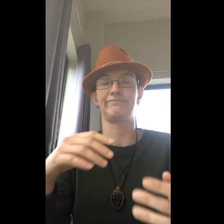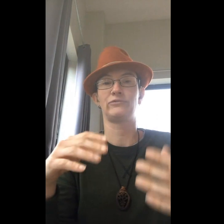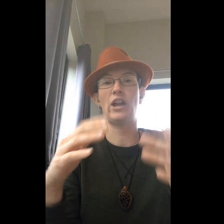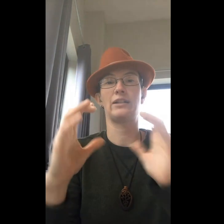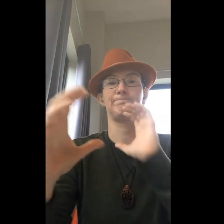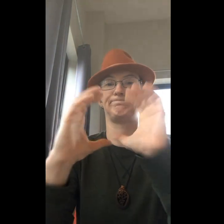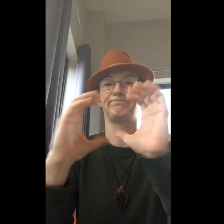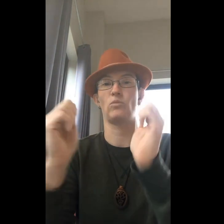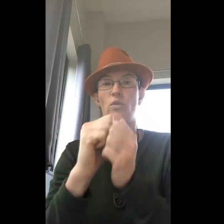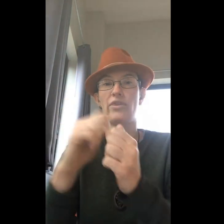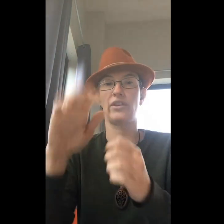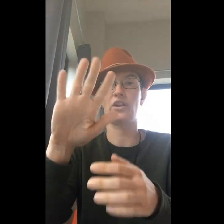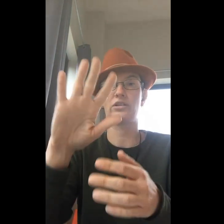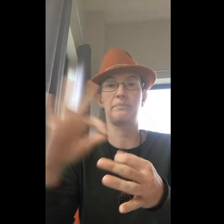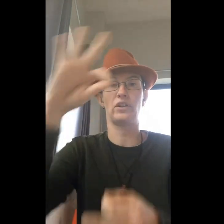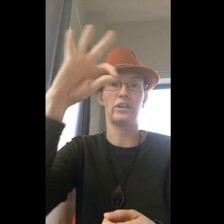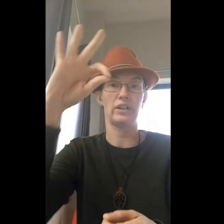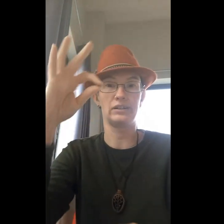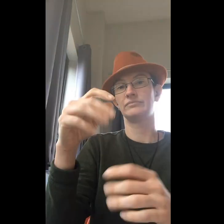Try to communicate with their spirit.